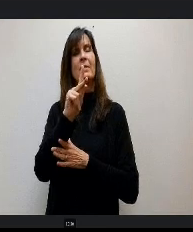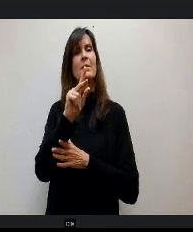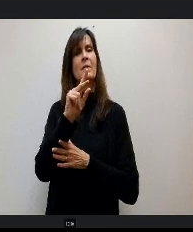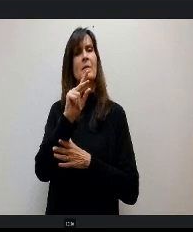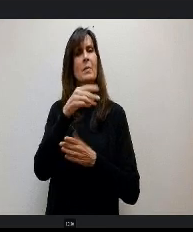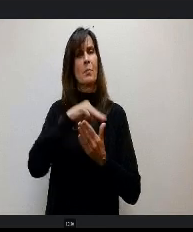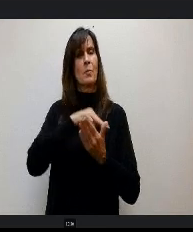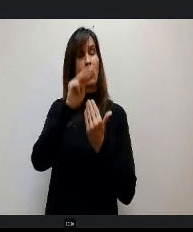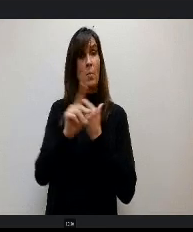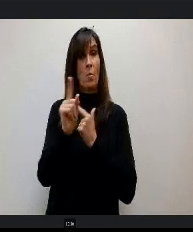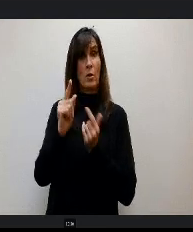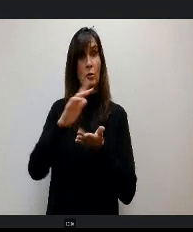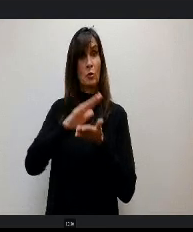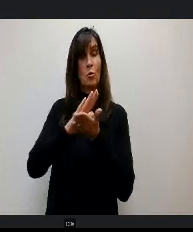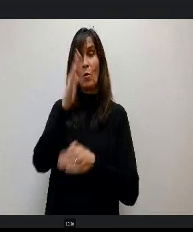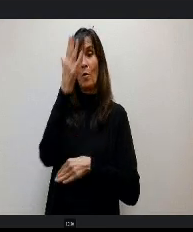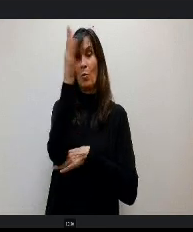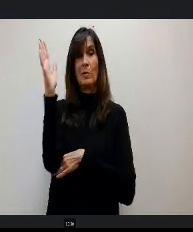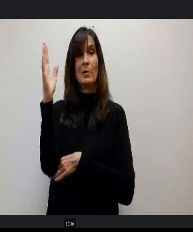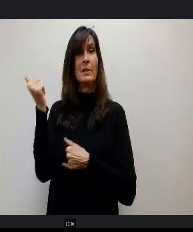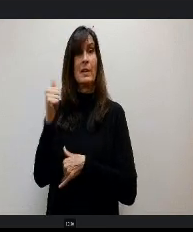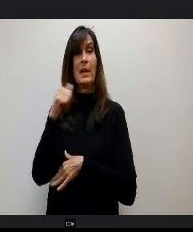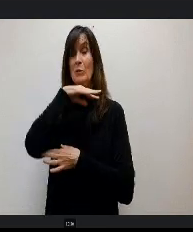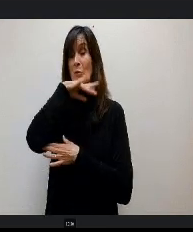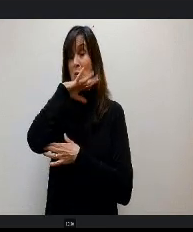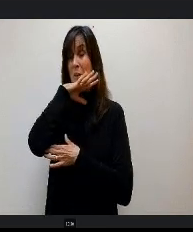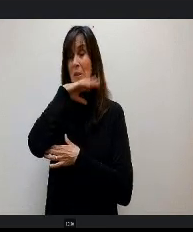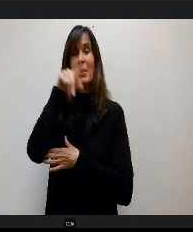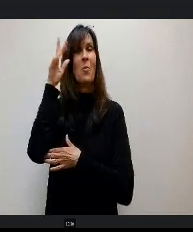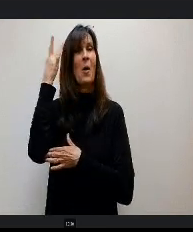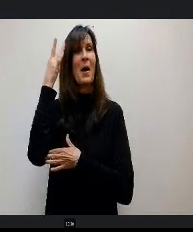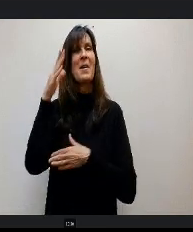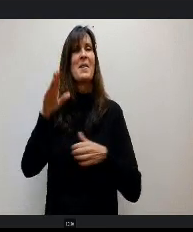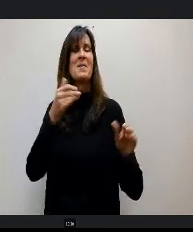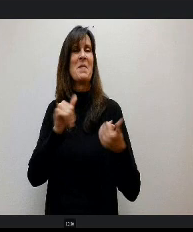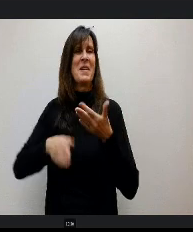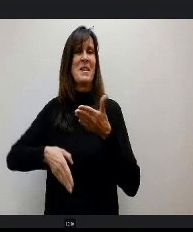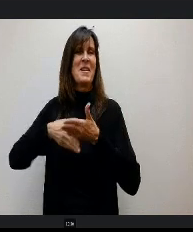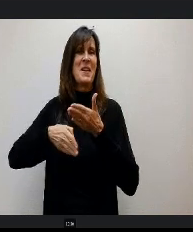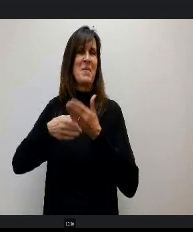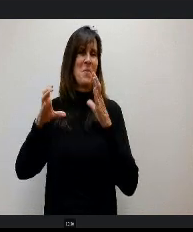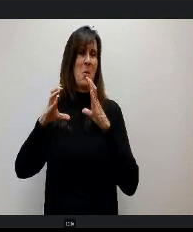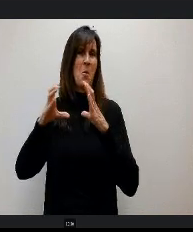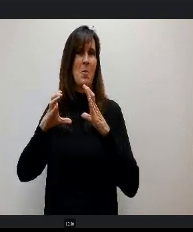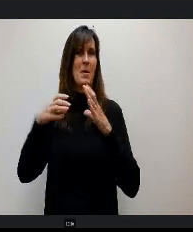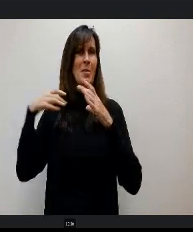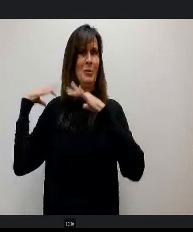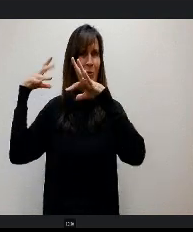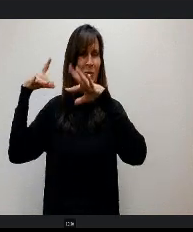We were very muddy today playing kickball out in the snow and today what we're gonna